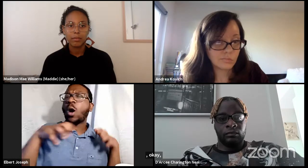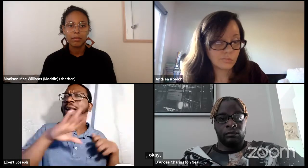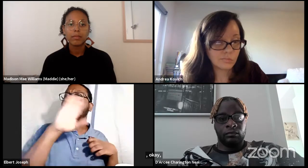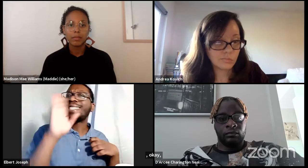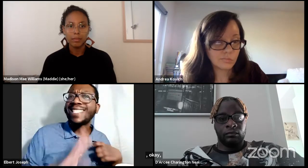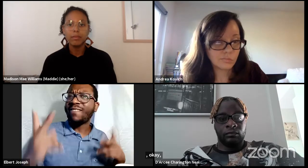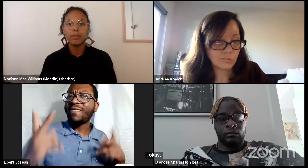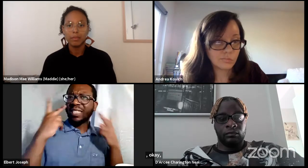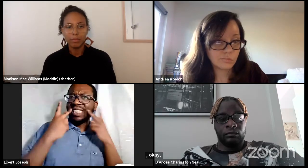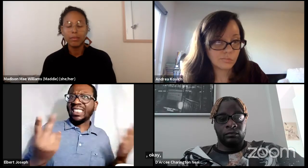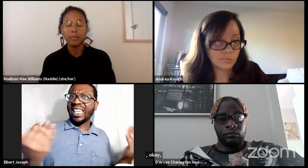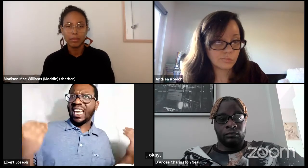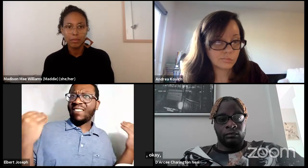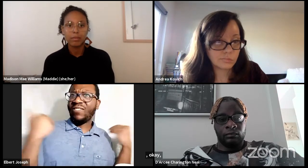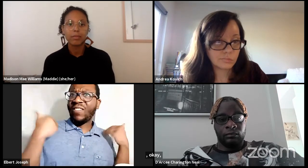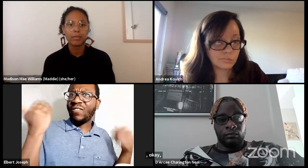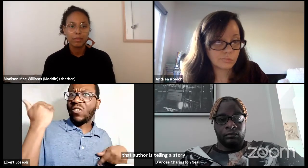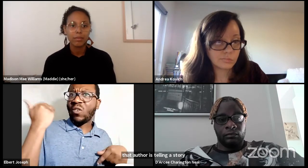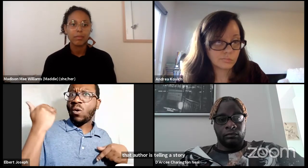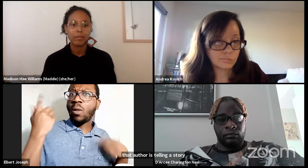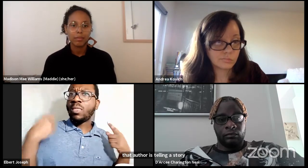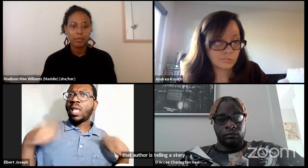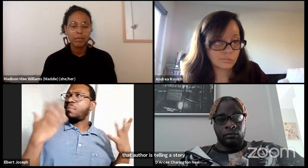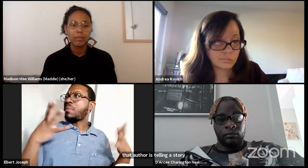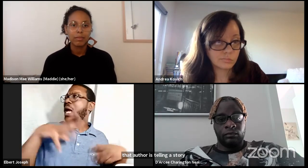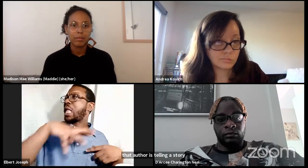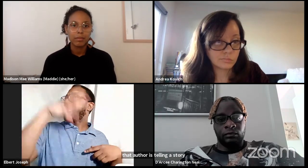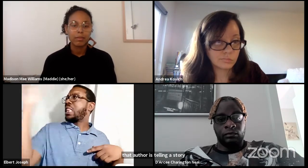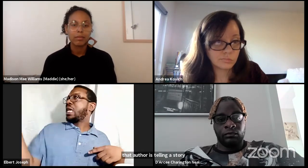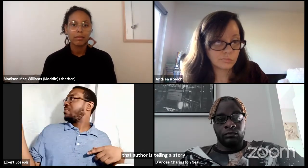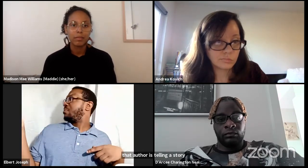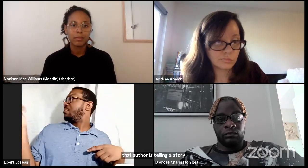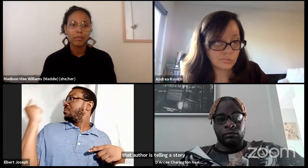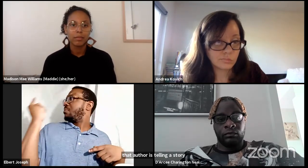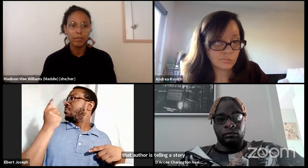through someone that perhaps the audience member has never seen before.